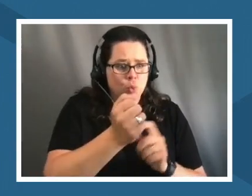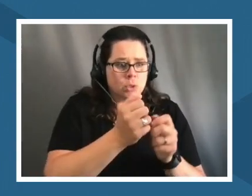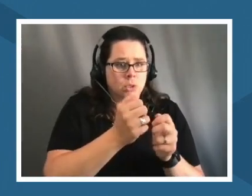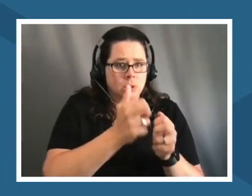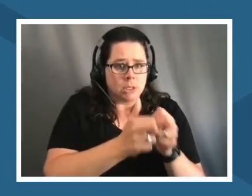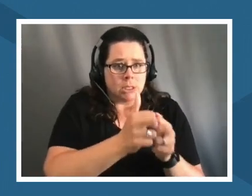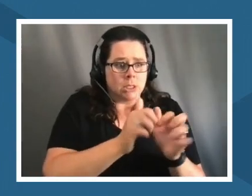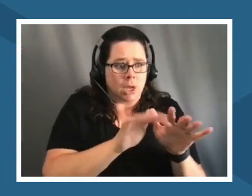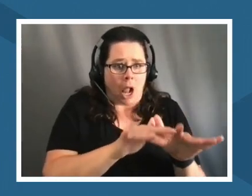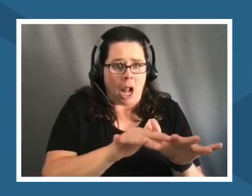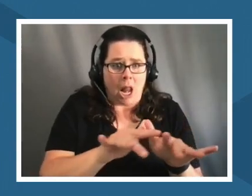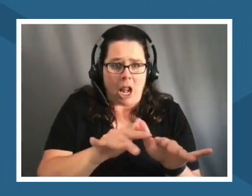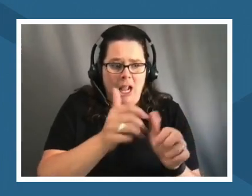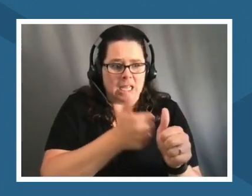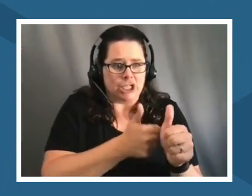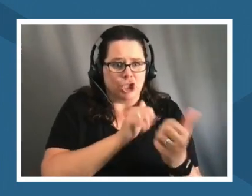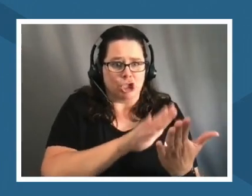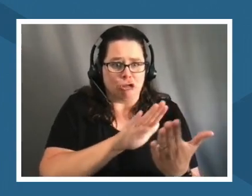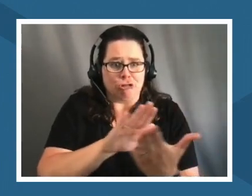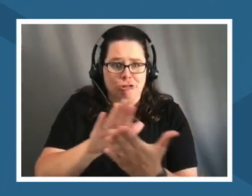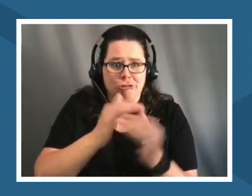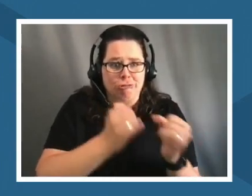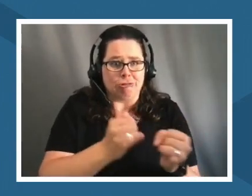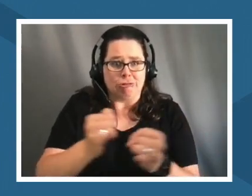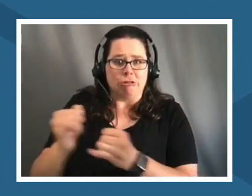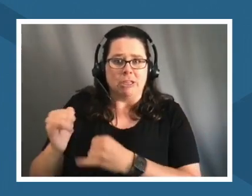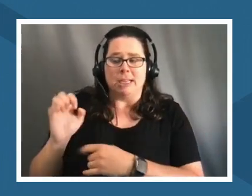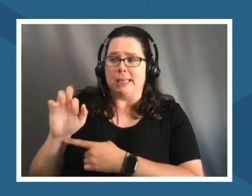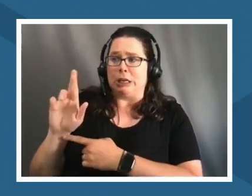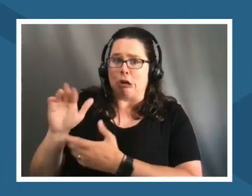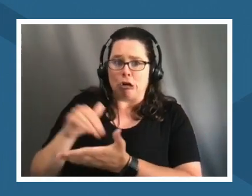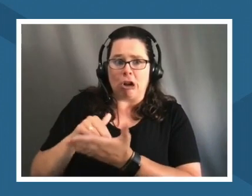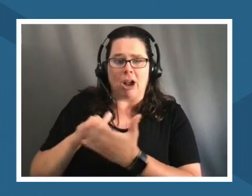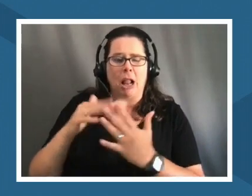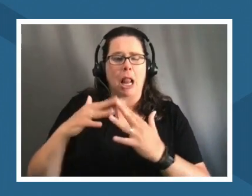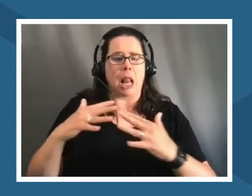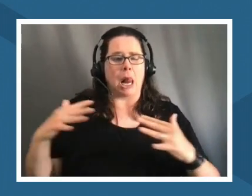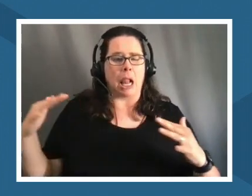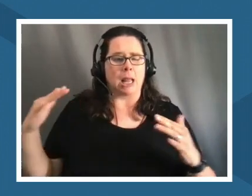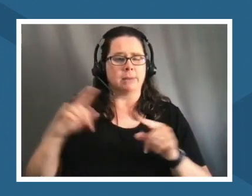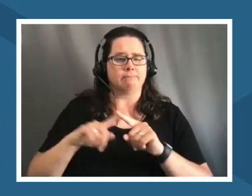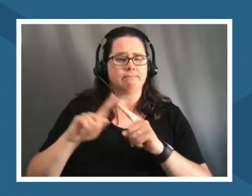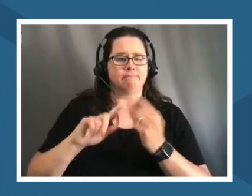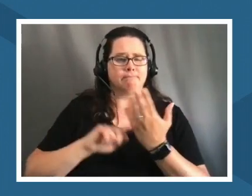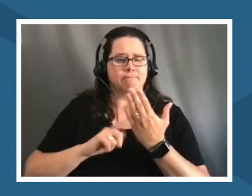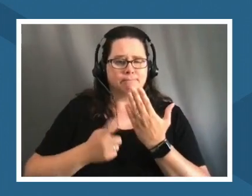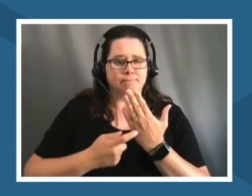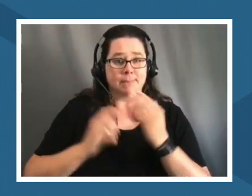you know dealing with an er doc and you know we hear all these analogies towards how